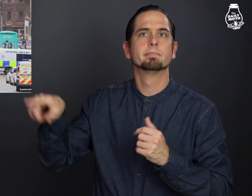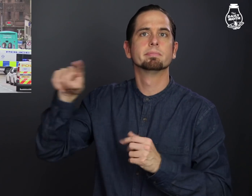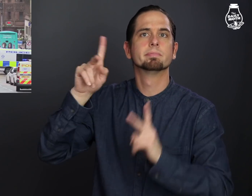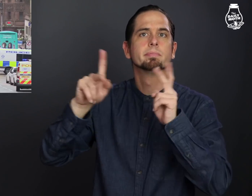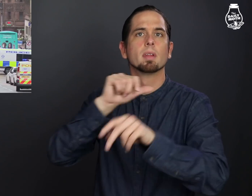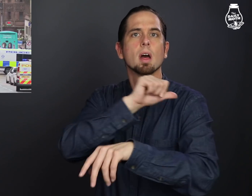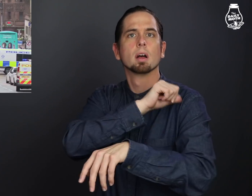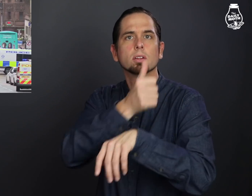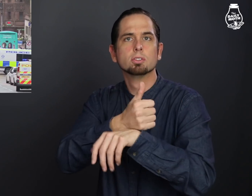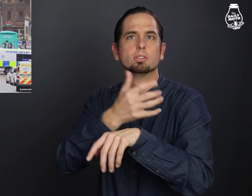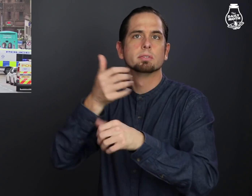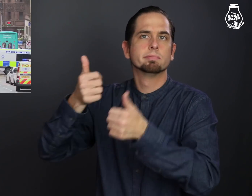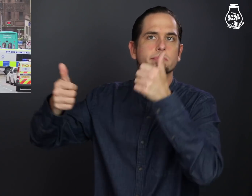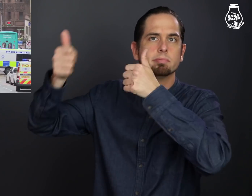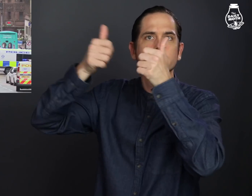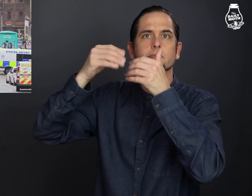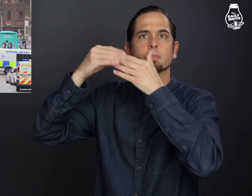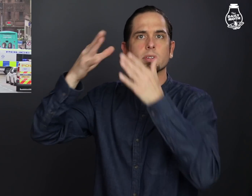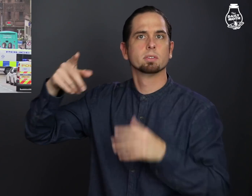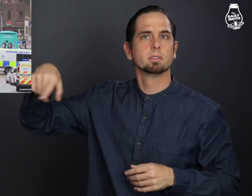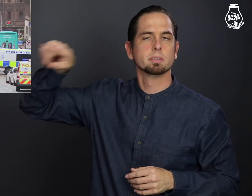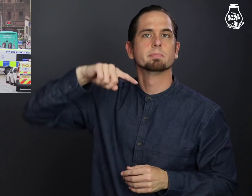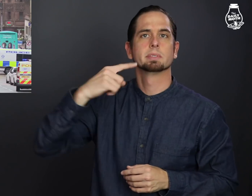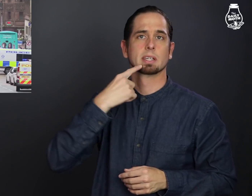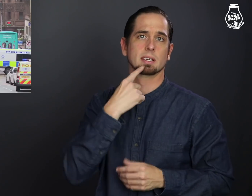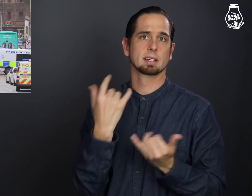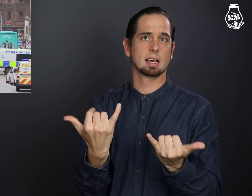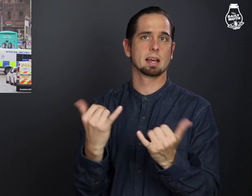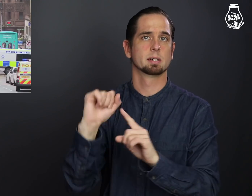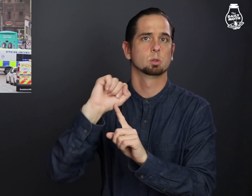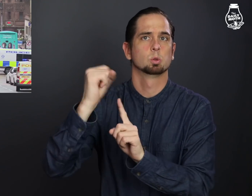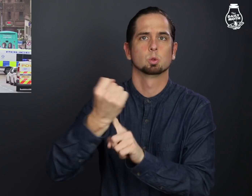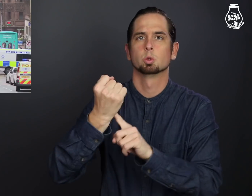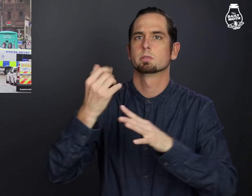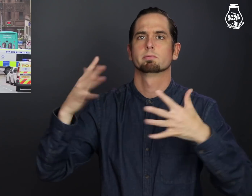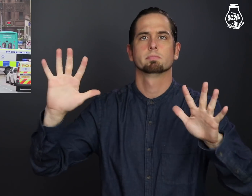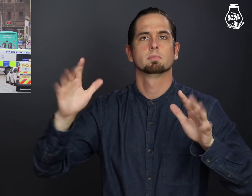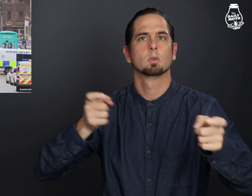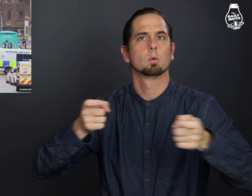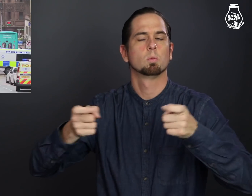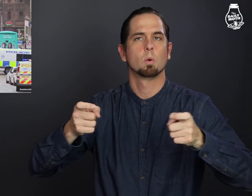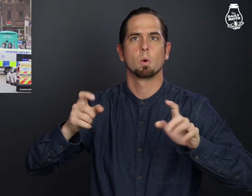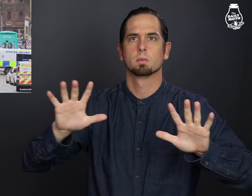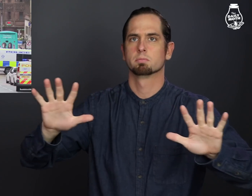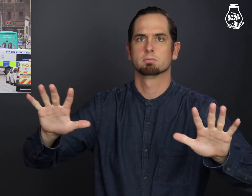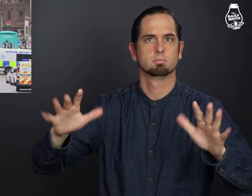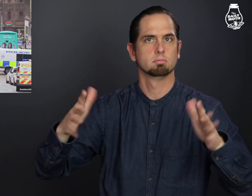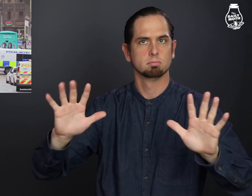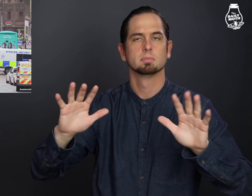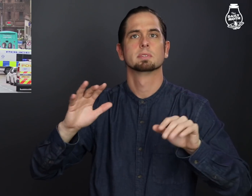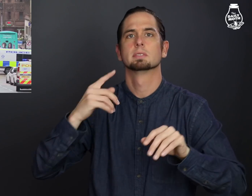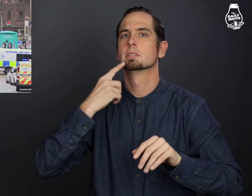Authorities said the situation is under control and